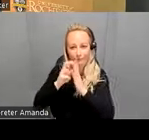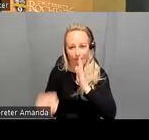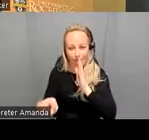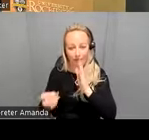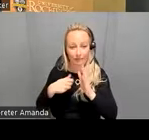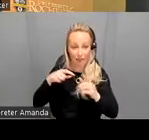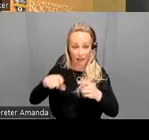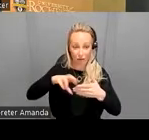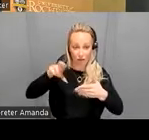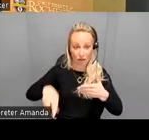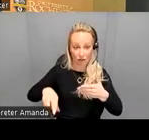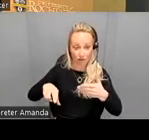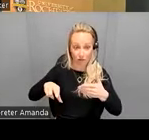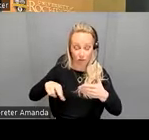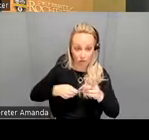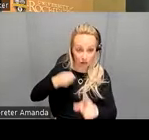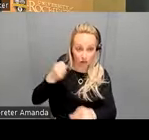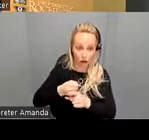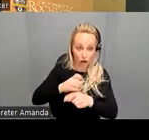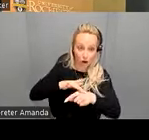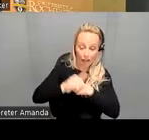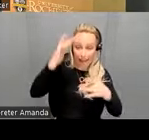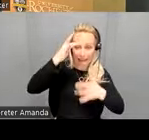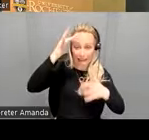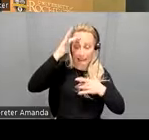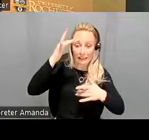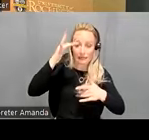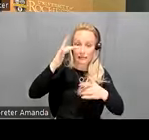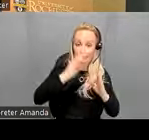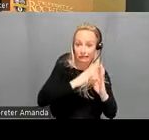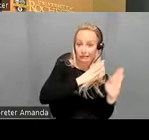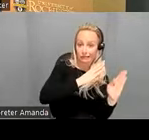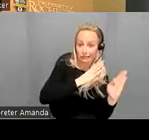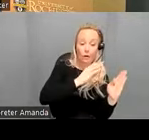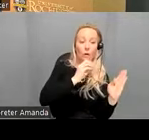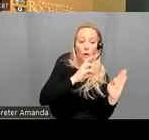arise by the early illness stages rather than in the more chronic uh aspects of the illness